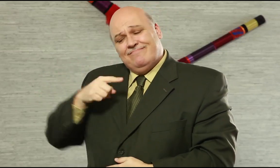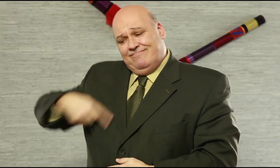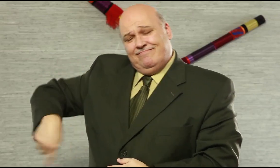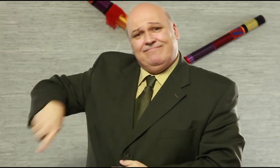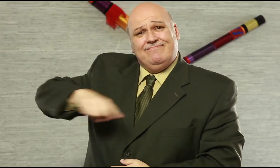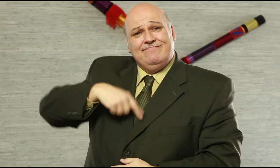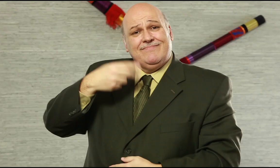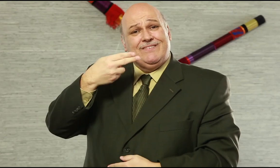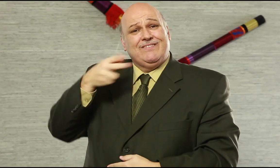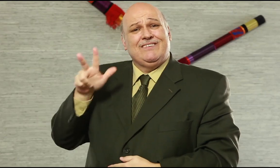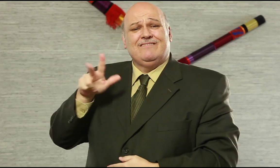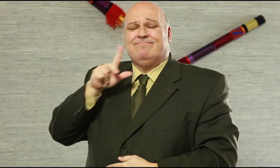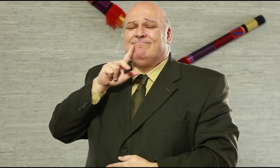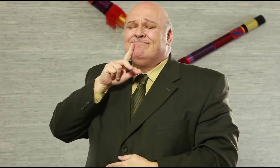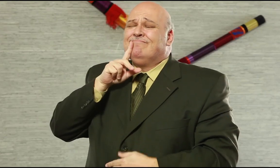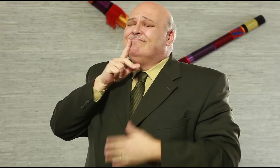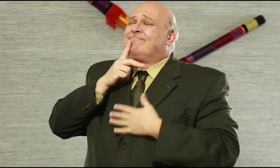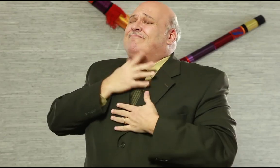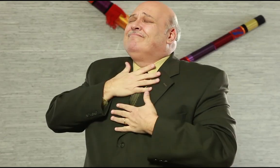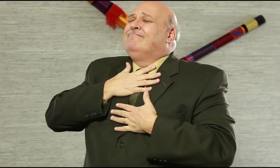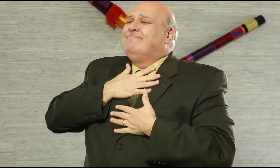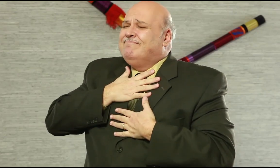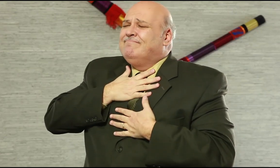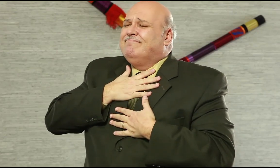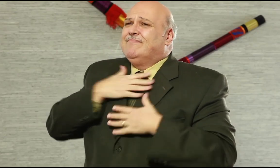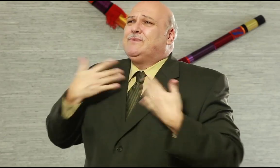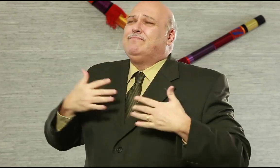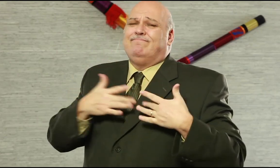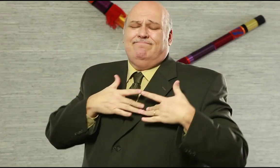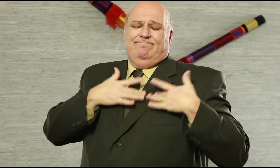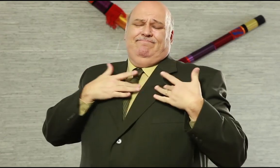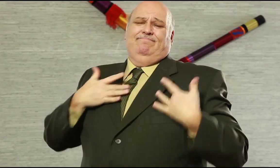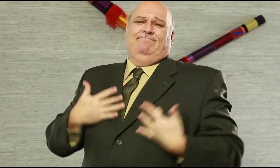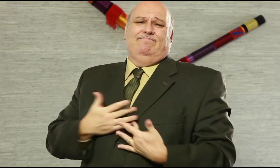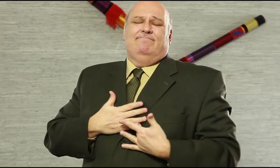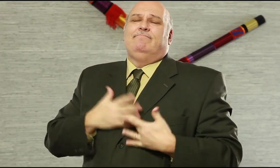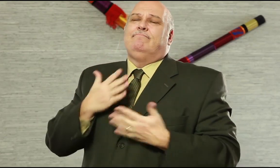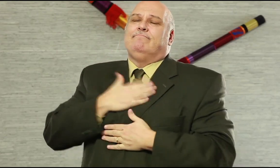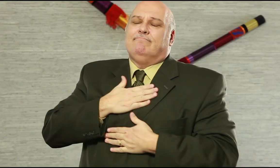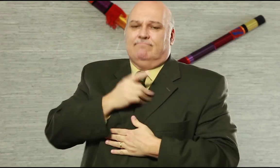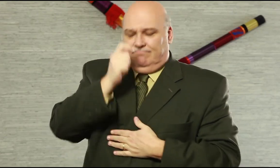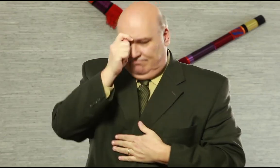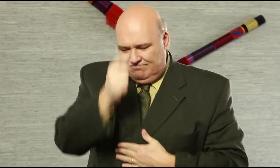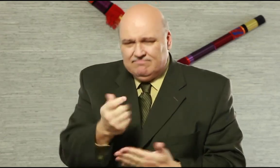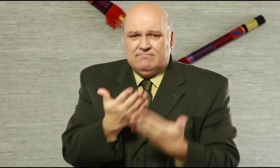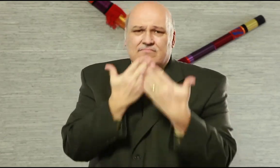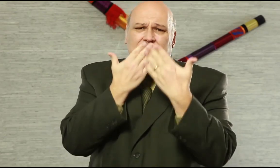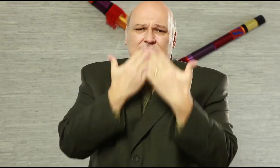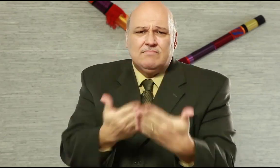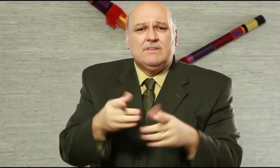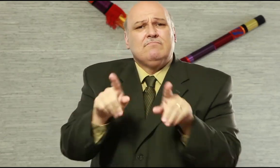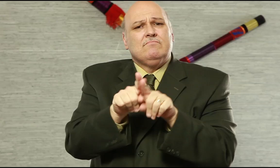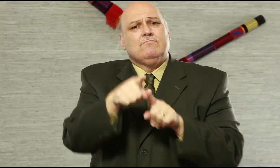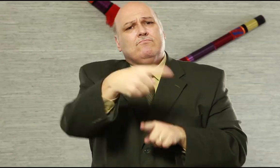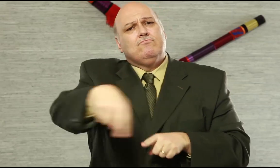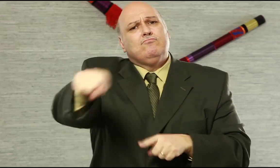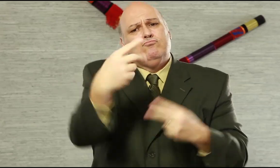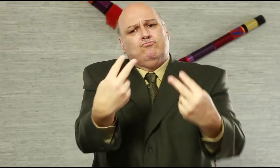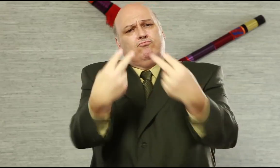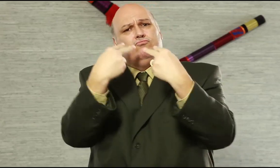We, the H3 team, wishes to thank you for watching our programs as we continue to